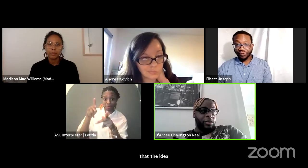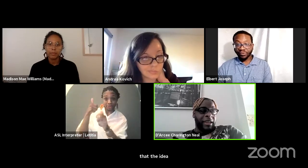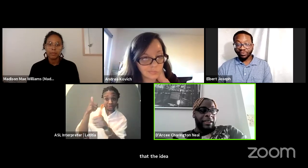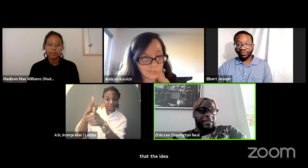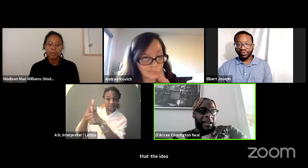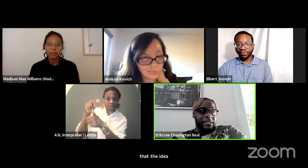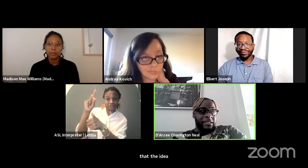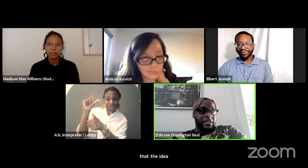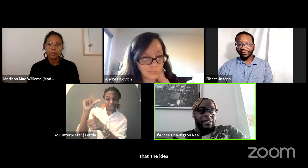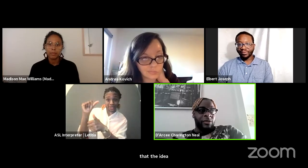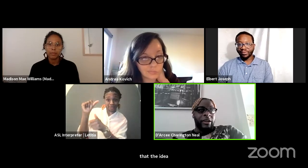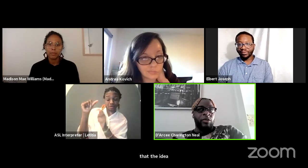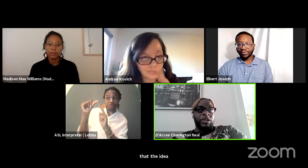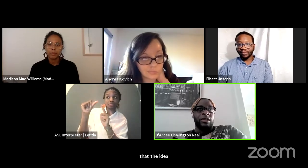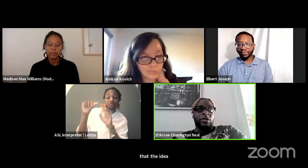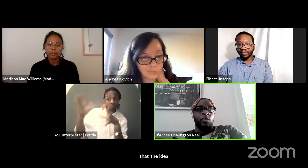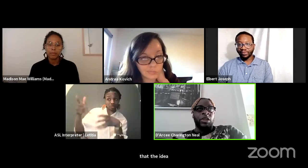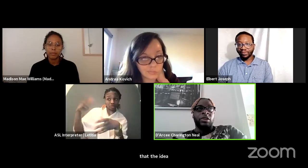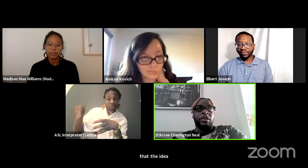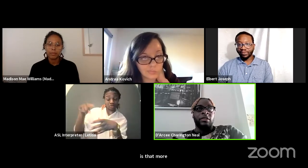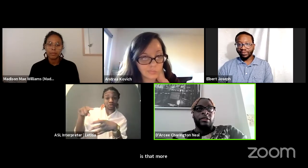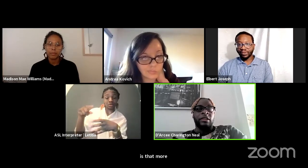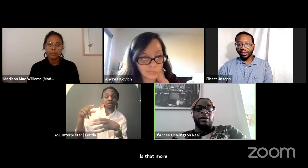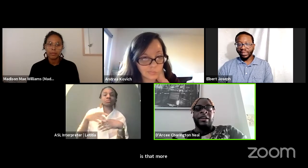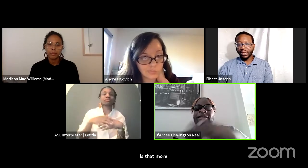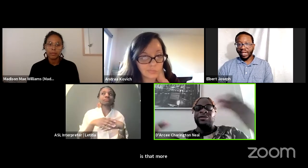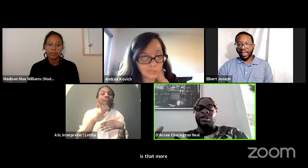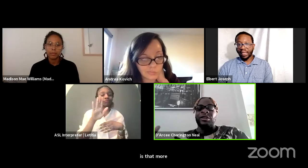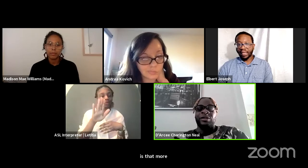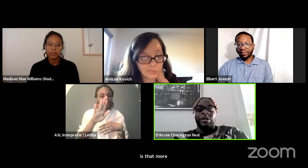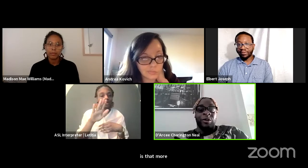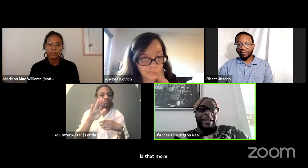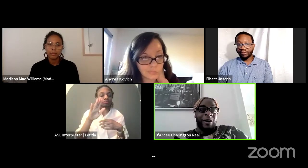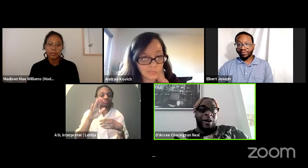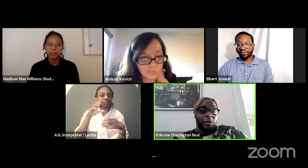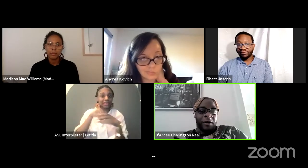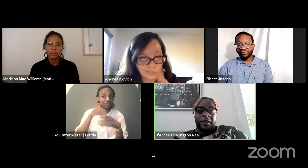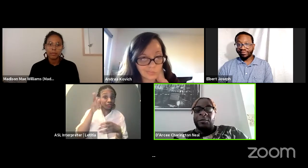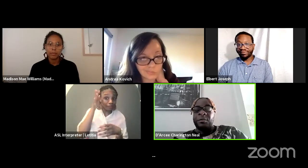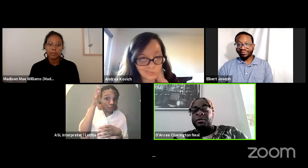recognizing so like when you're, you know, in the future when we're in all the work.